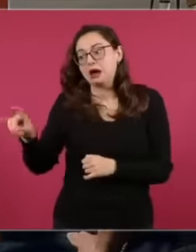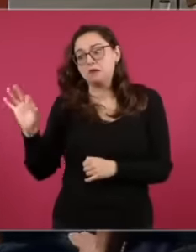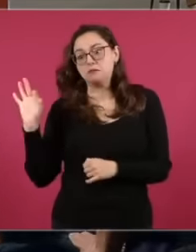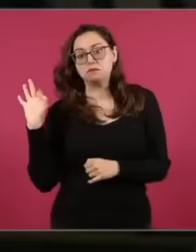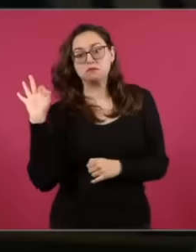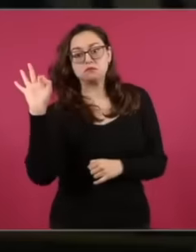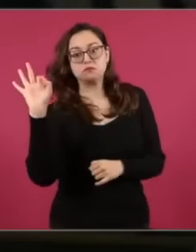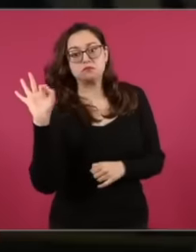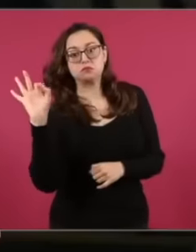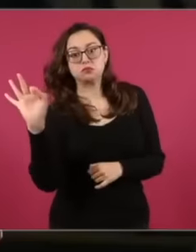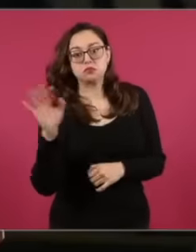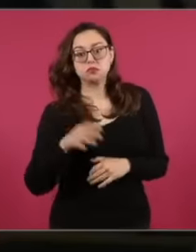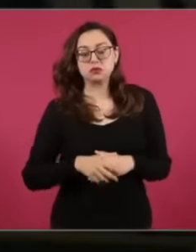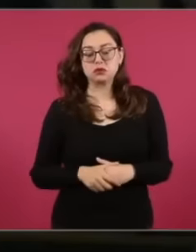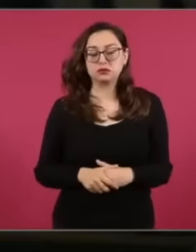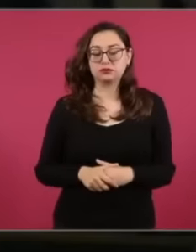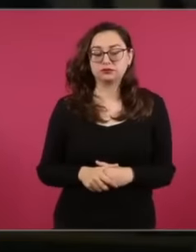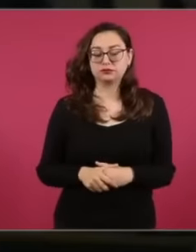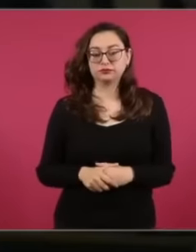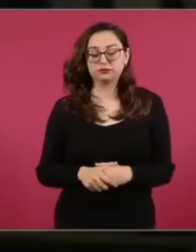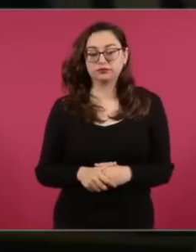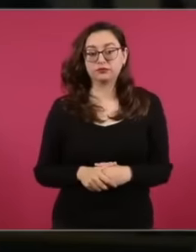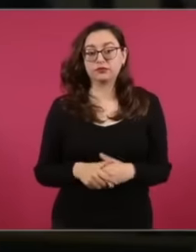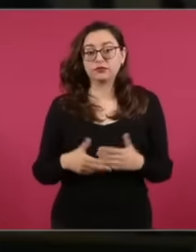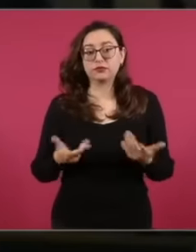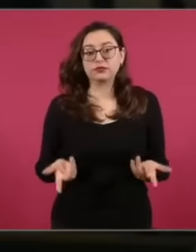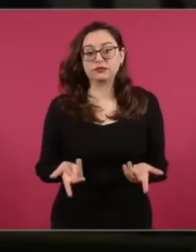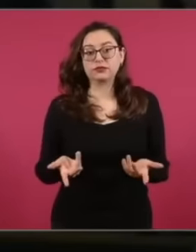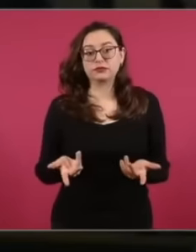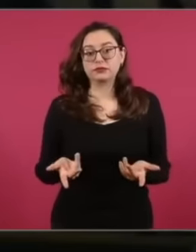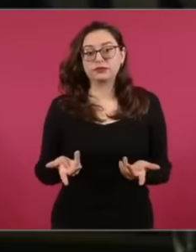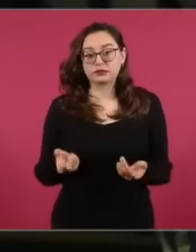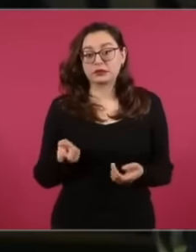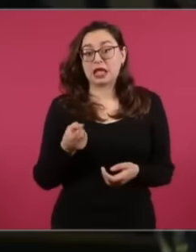international organizations, in fact at some point they already mentioned that the United States